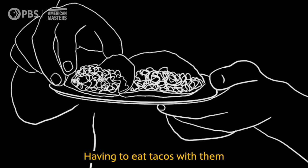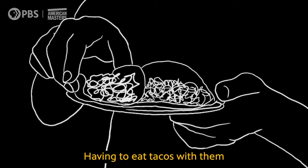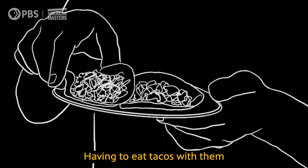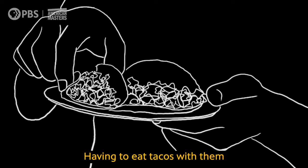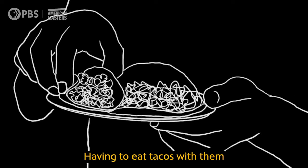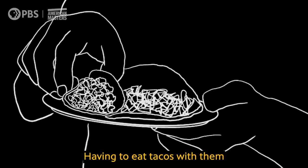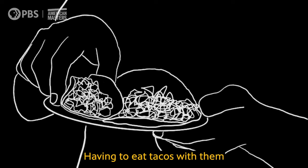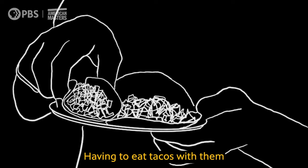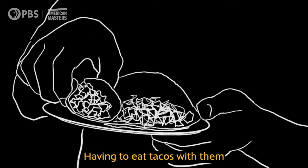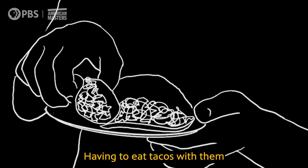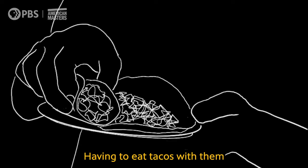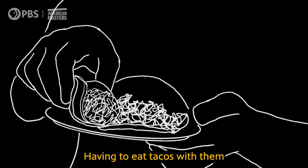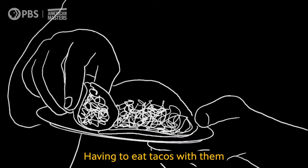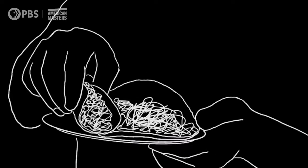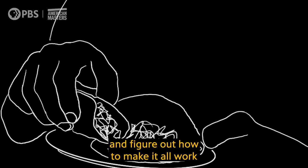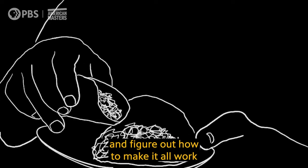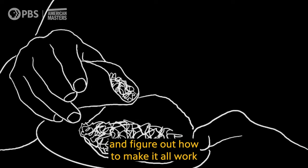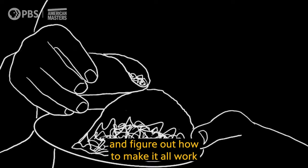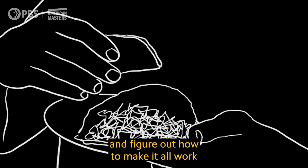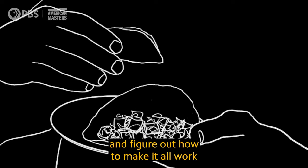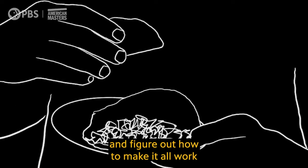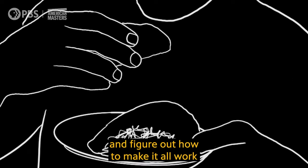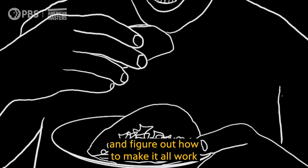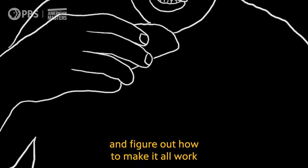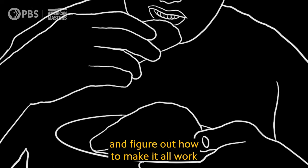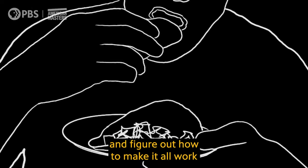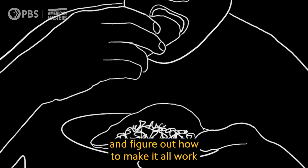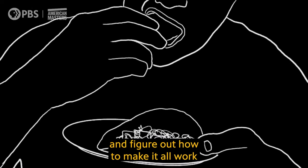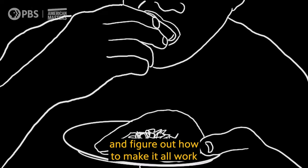Having to eat tacos with them and figure out how to make it all work